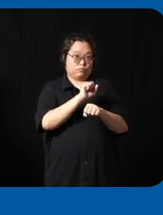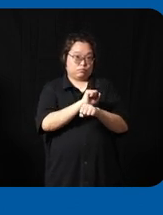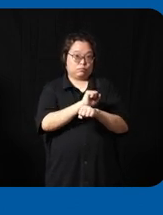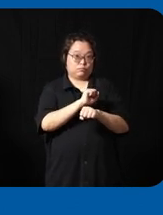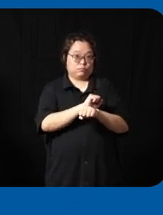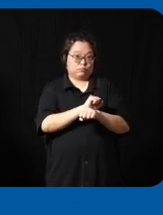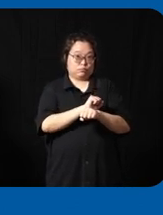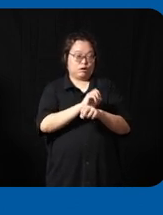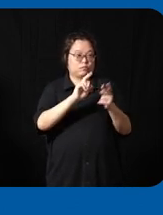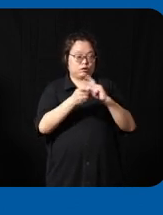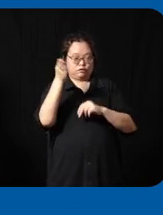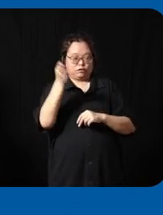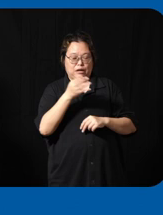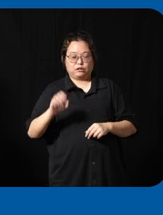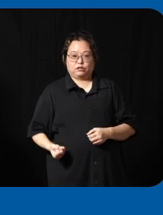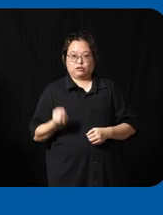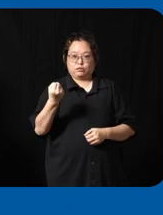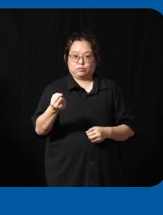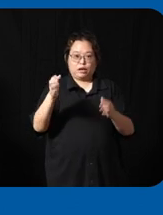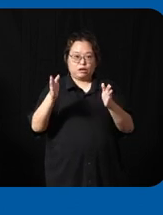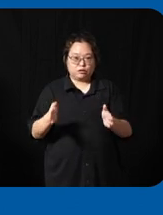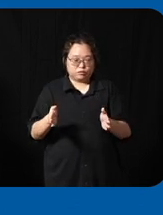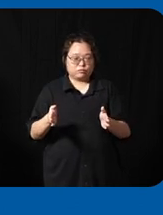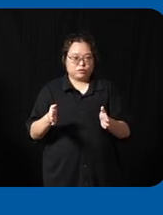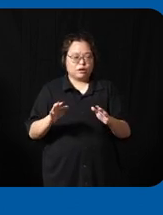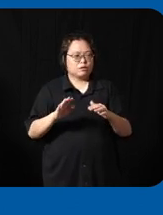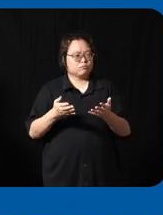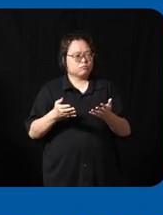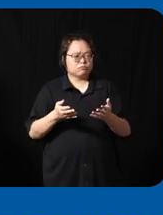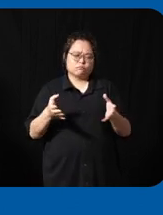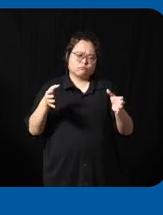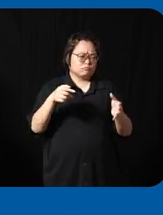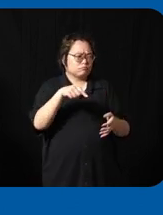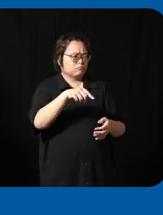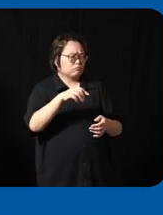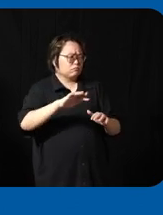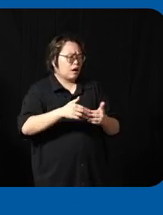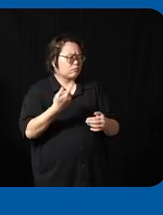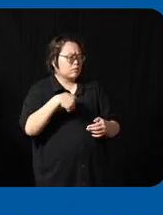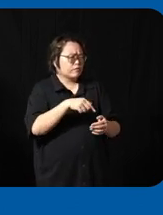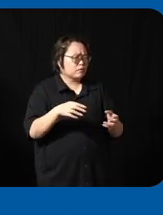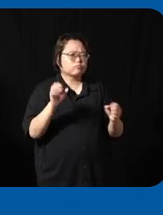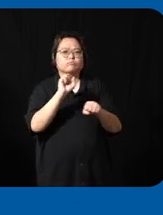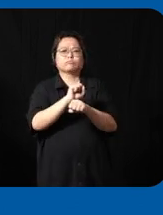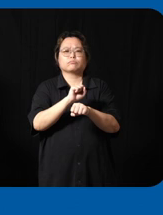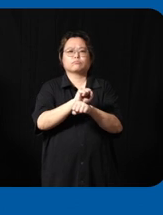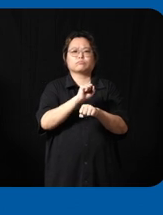suppliers so how can we again Drive change with them which can impact both Upstream as well as